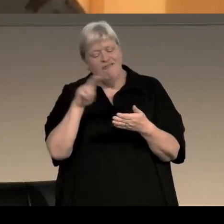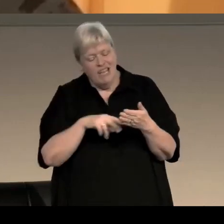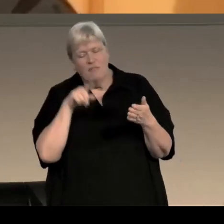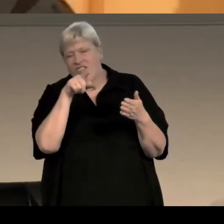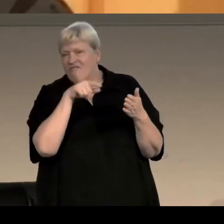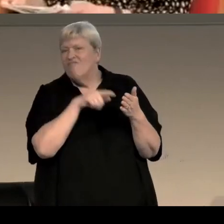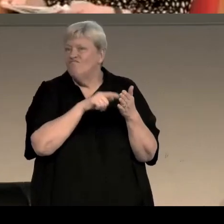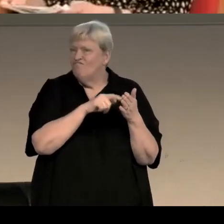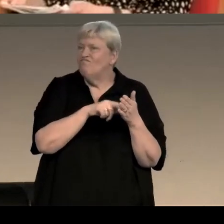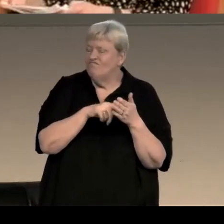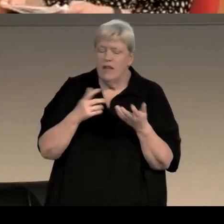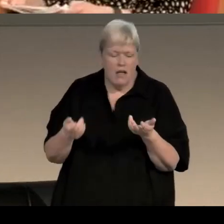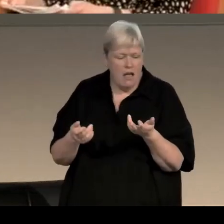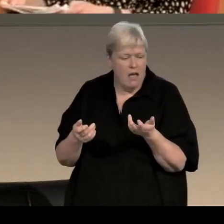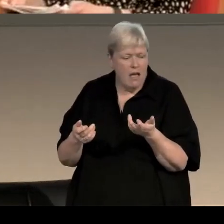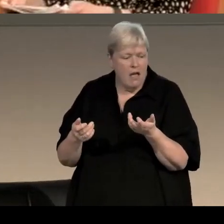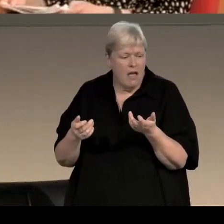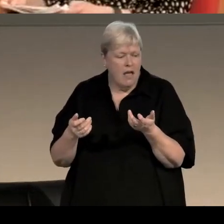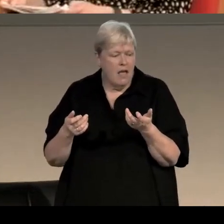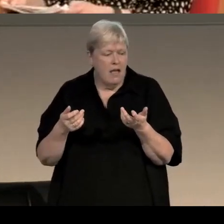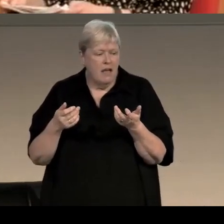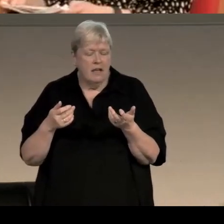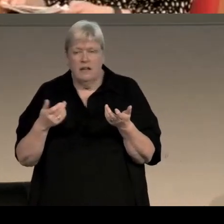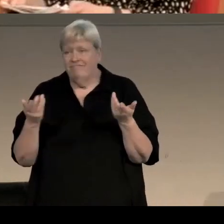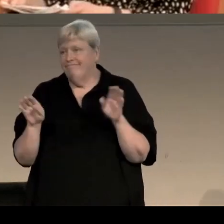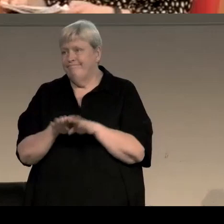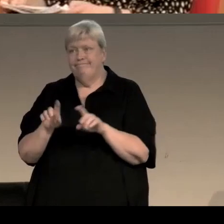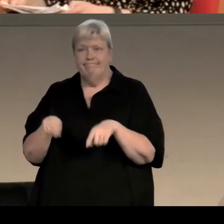So that avenue was was kind of closed to me to begin with.